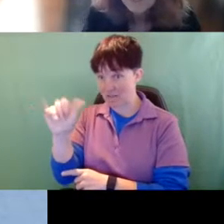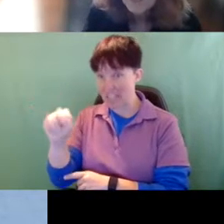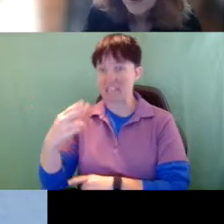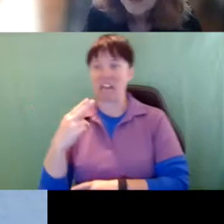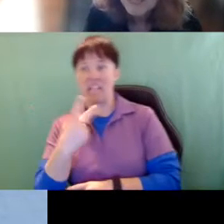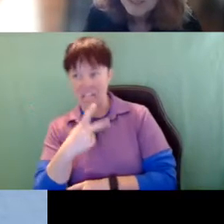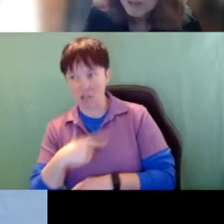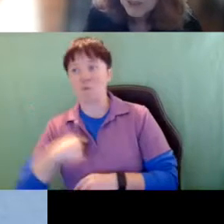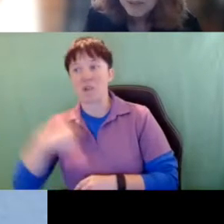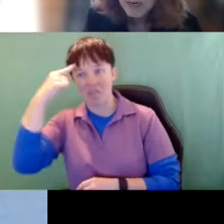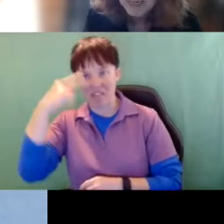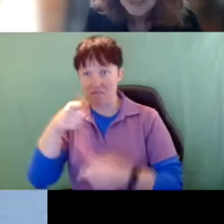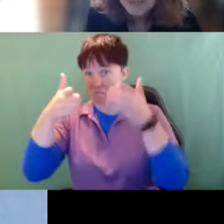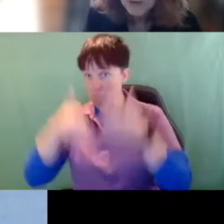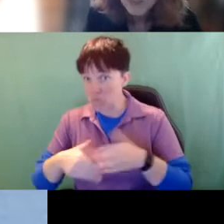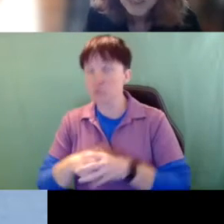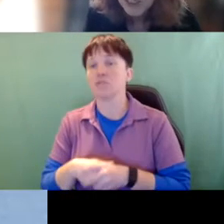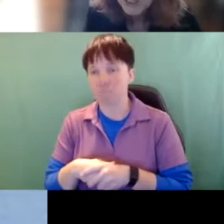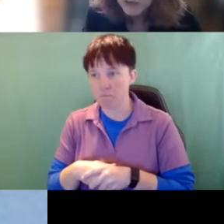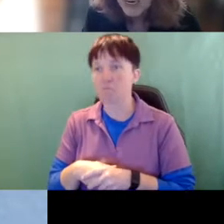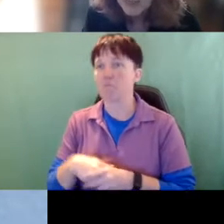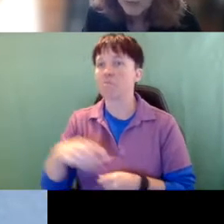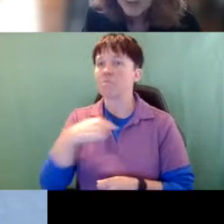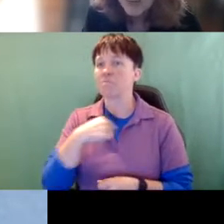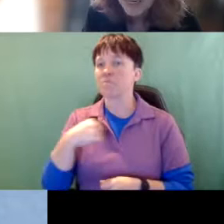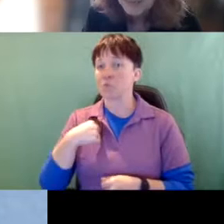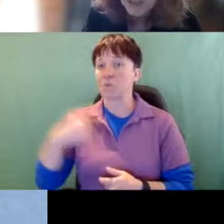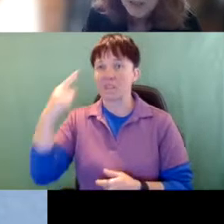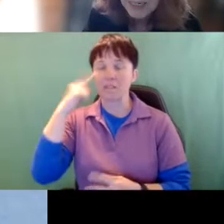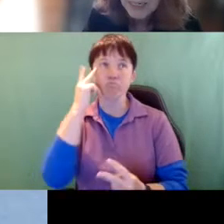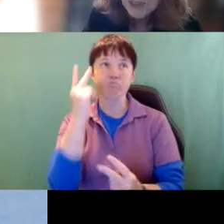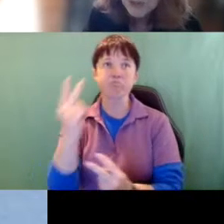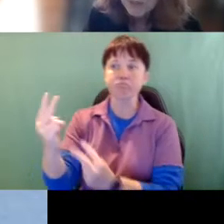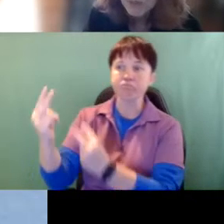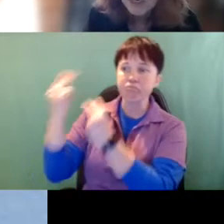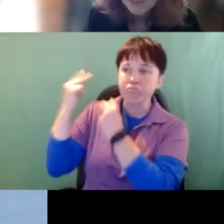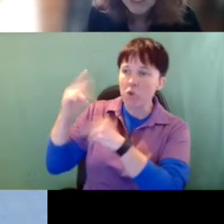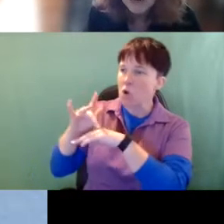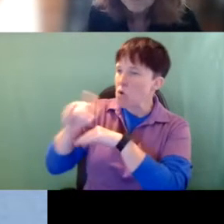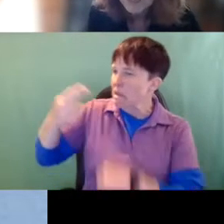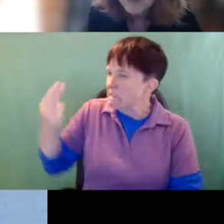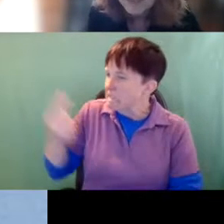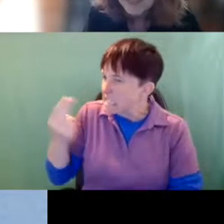the role of this person. I, You know we just can track it way back to early history where we are famous